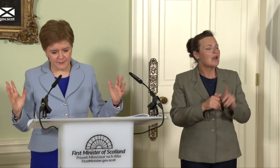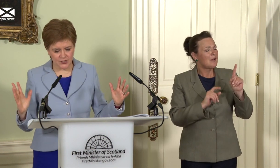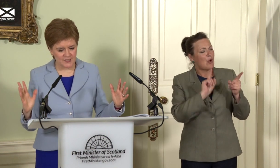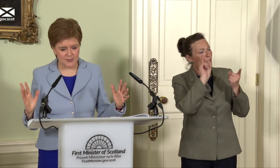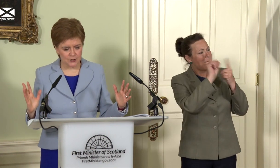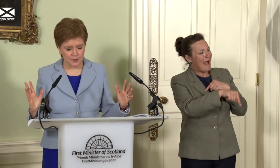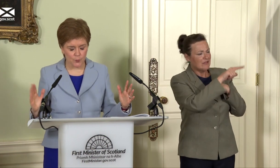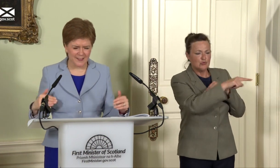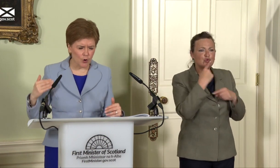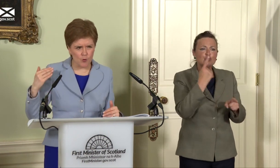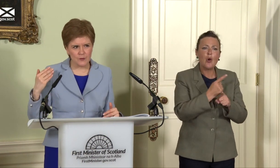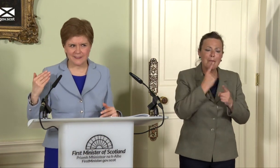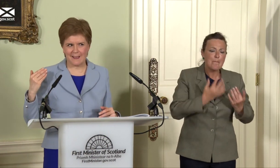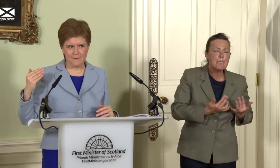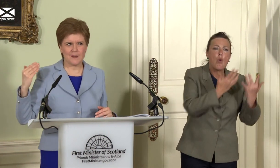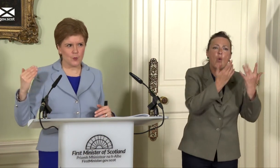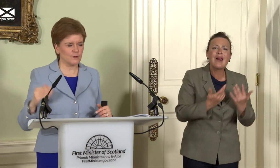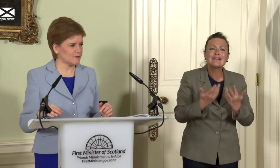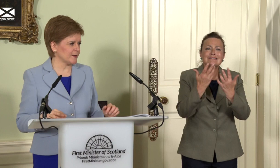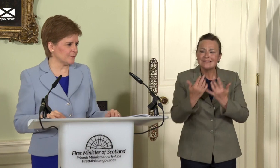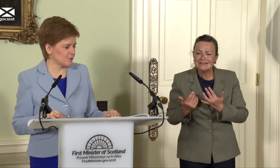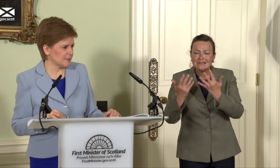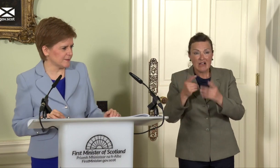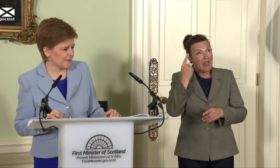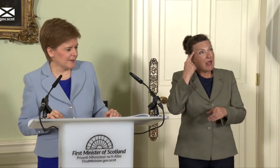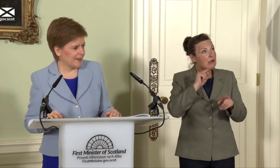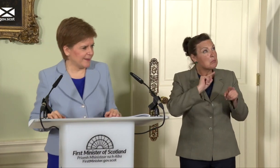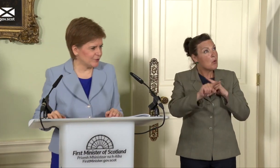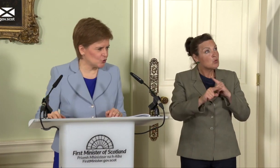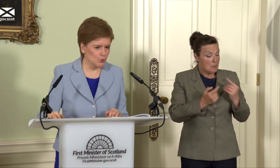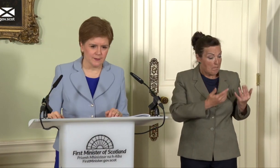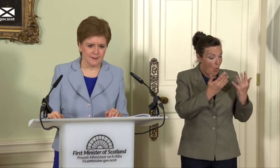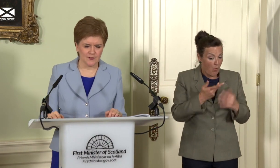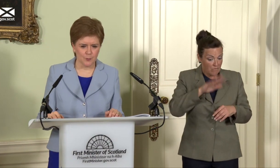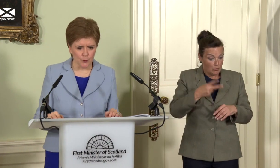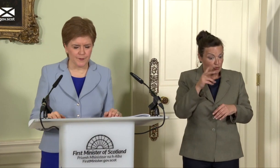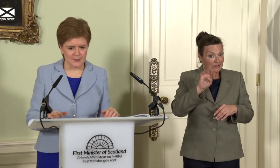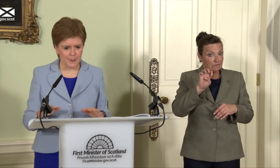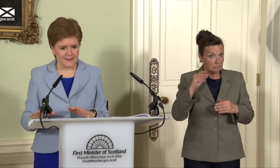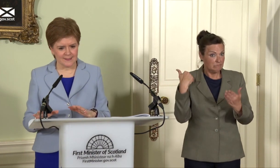legitimate to look at polls. I think almost every poll since 2014 has shown support for independence